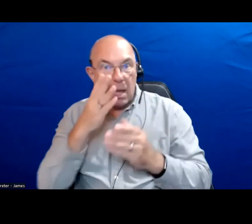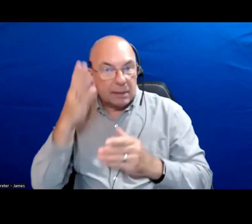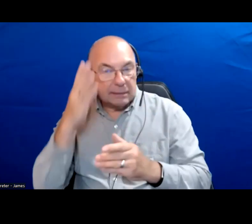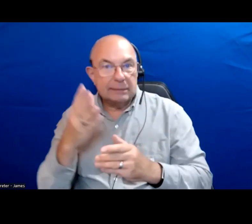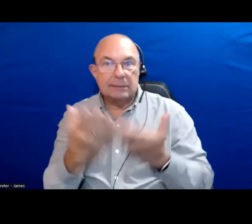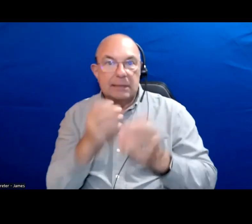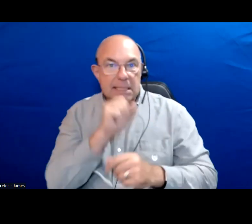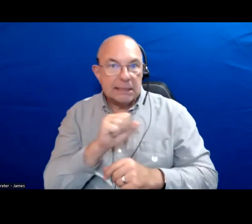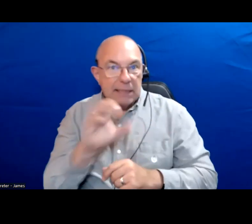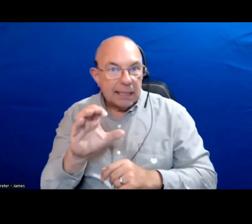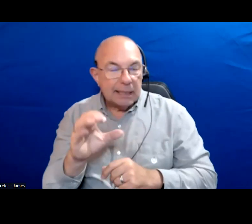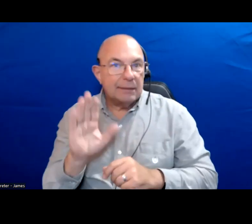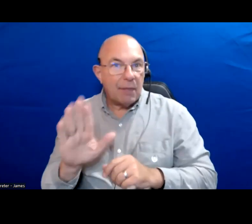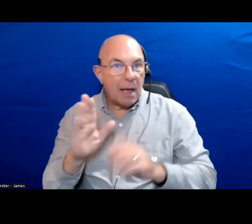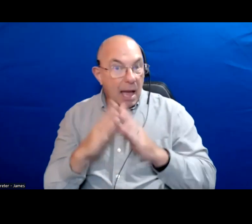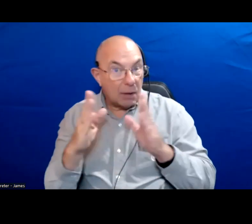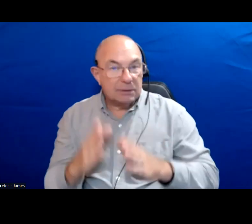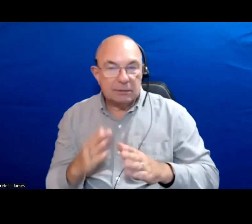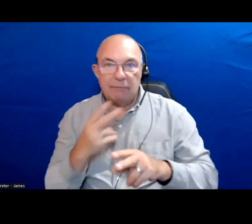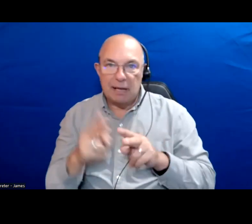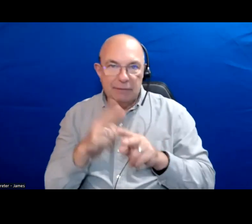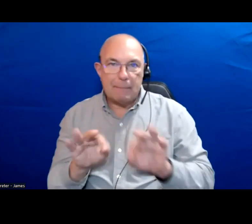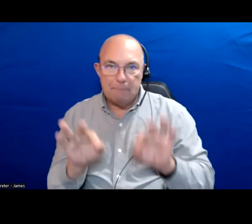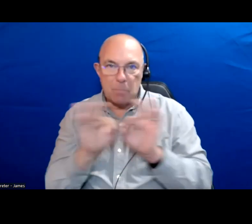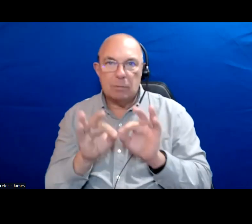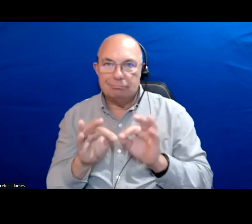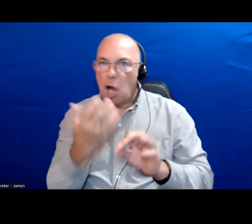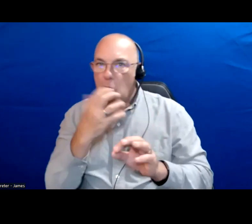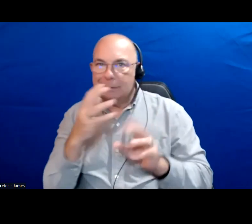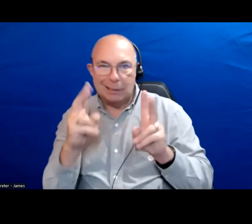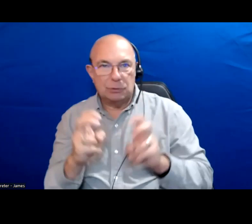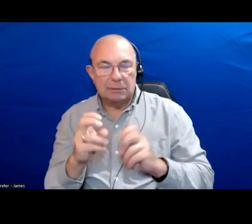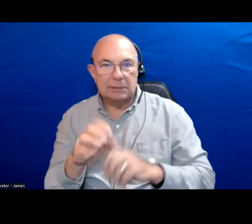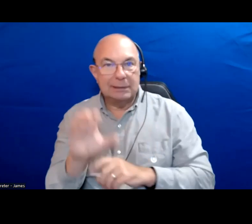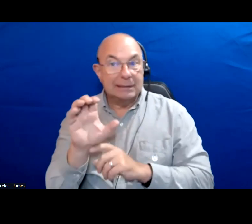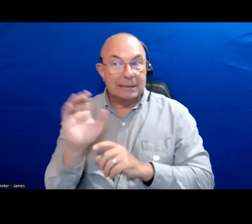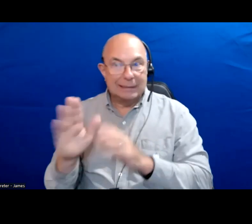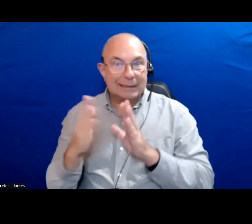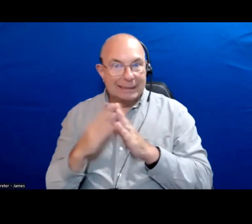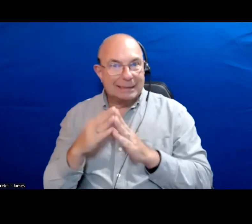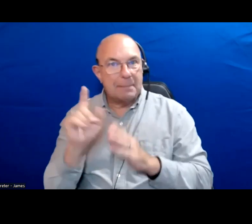Seniors housing is a critical issue. The city needs to get back into building housing.